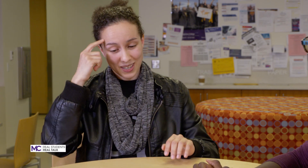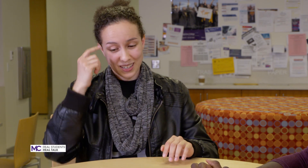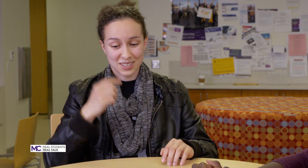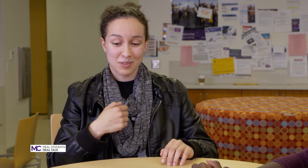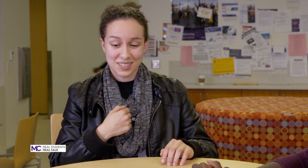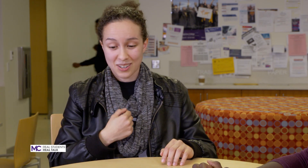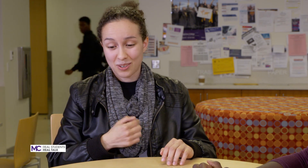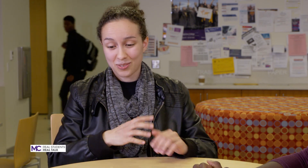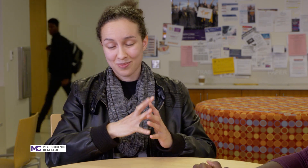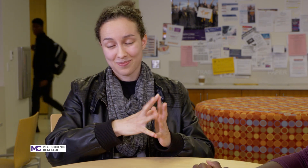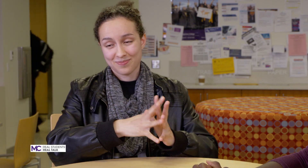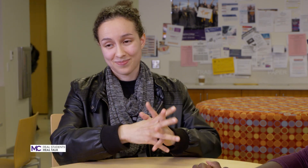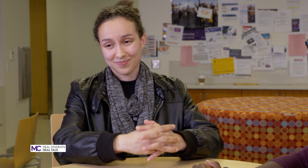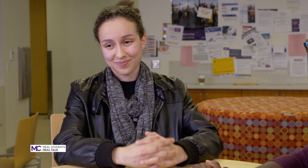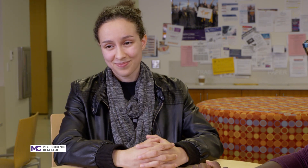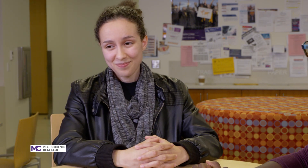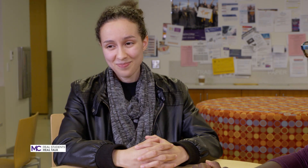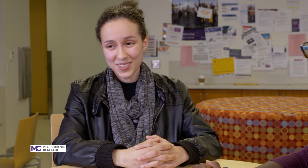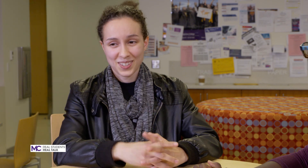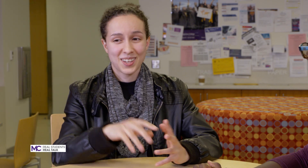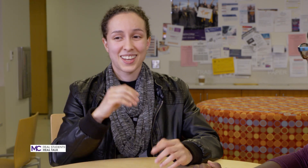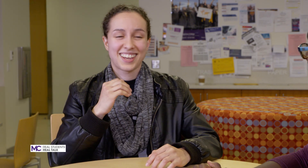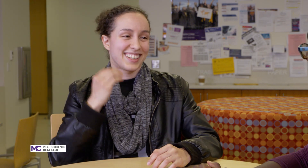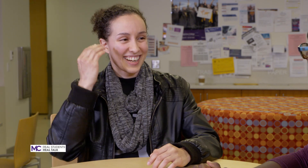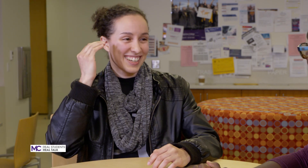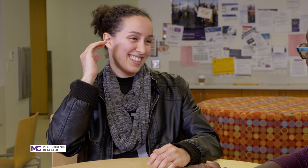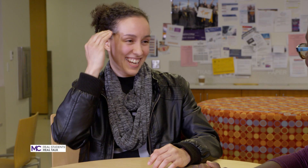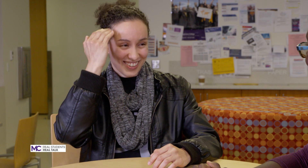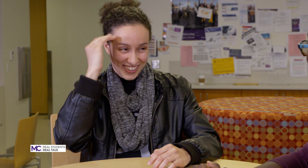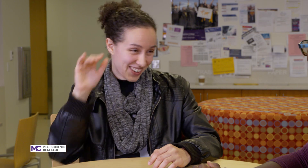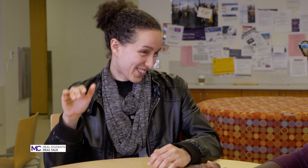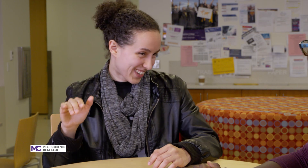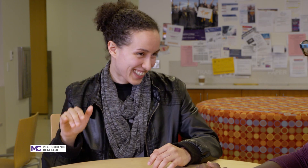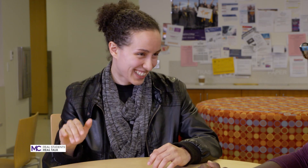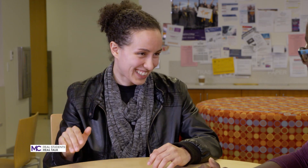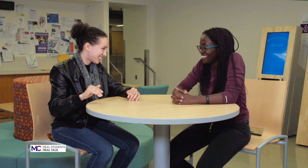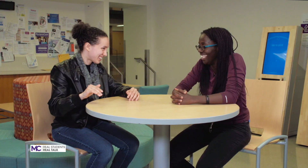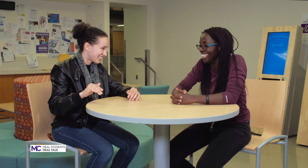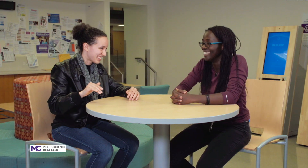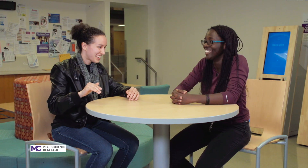thinking to myself like they don't know